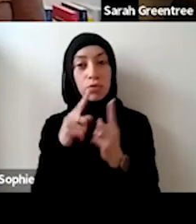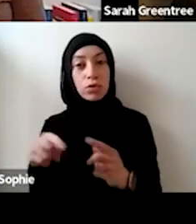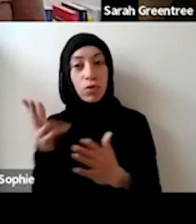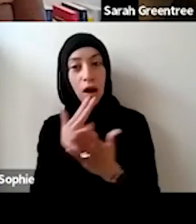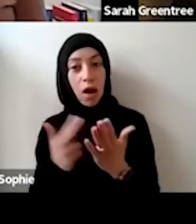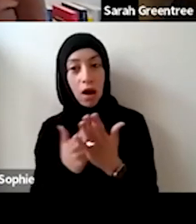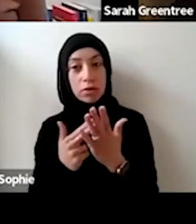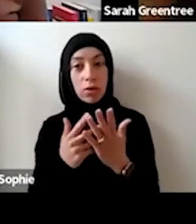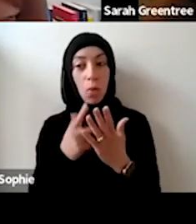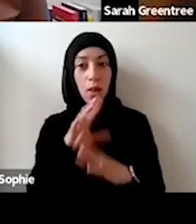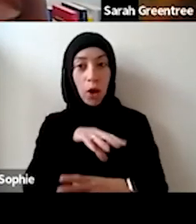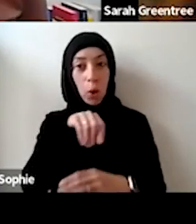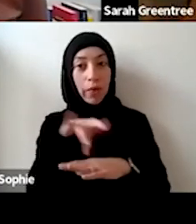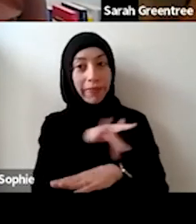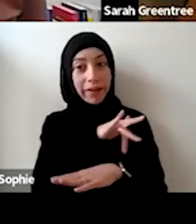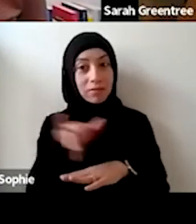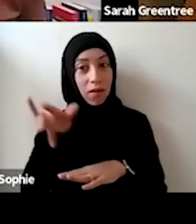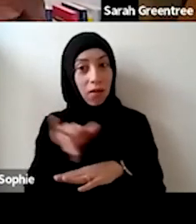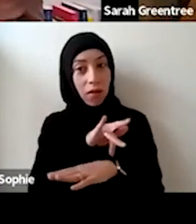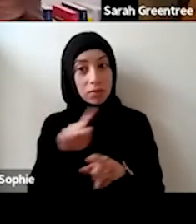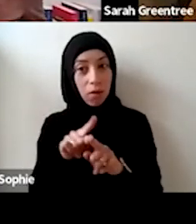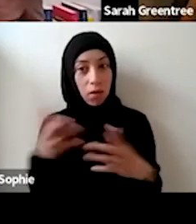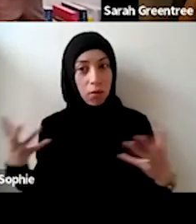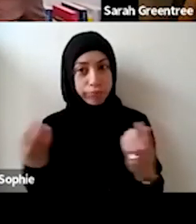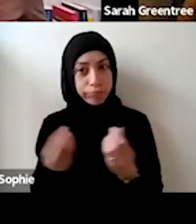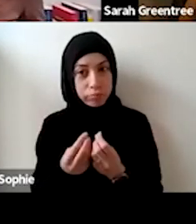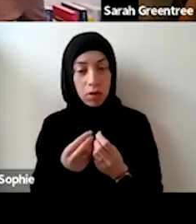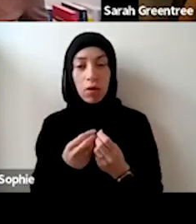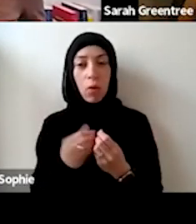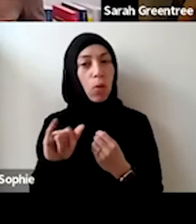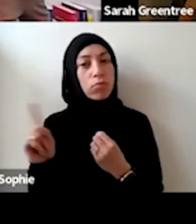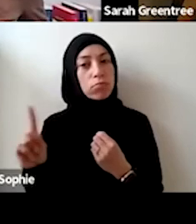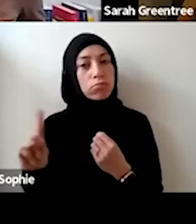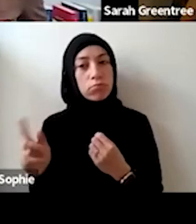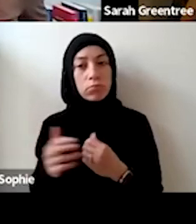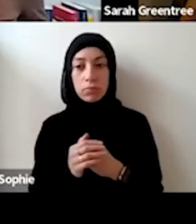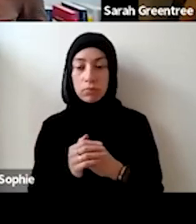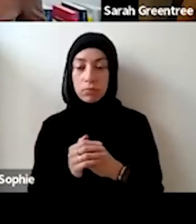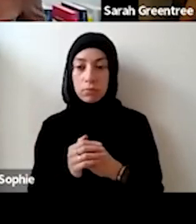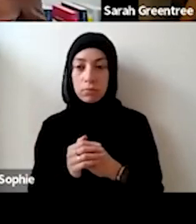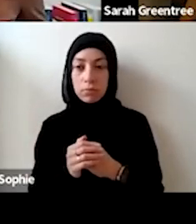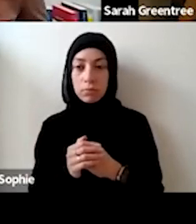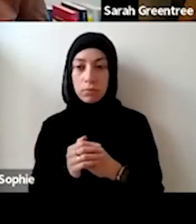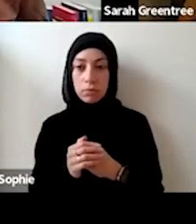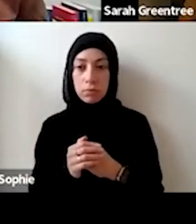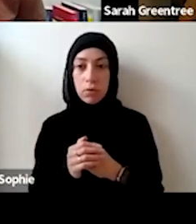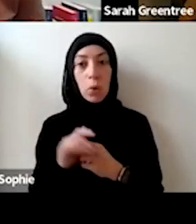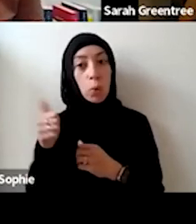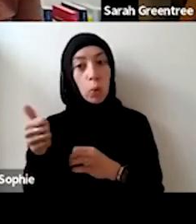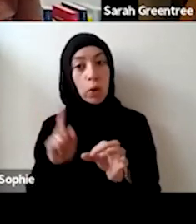multi-musical art because it combines music and theatre? it's a it's a good question. It's a good question. I think opera fits within music